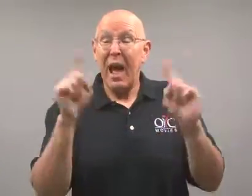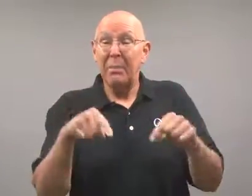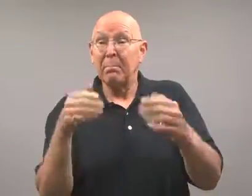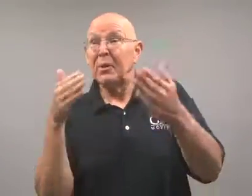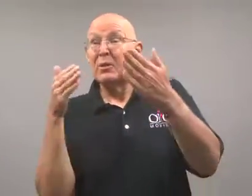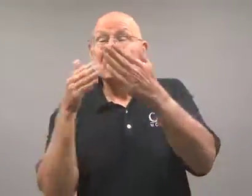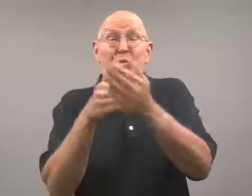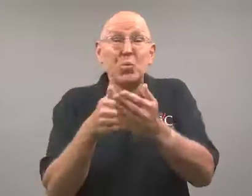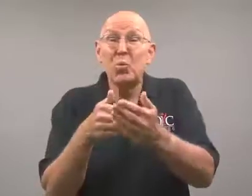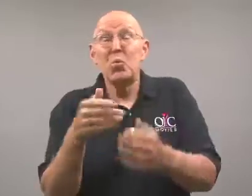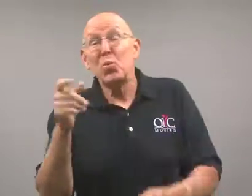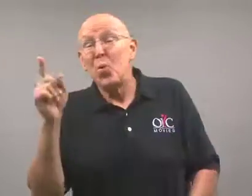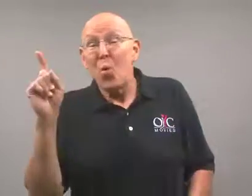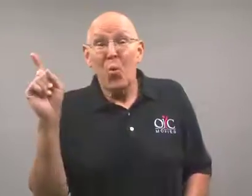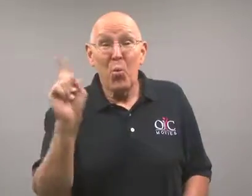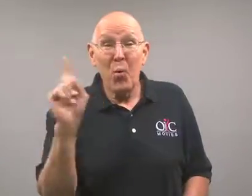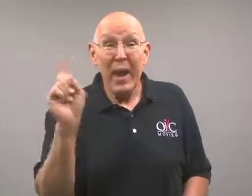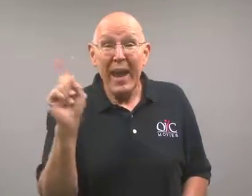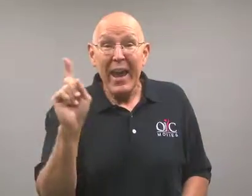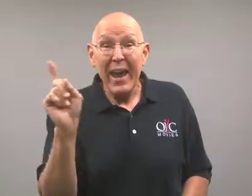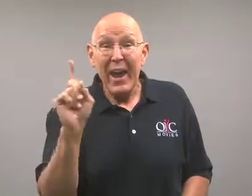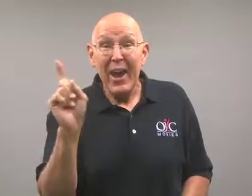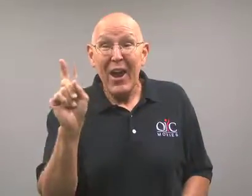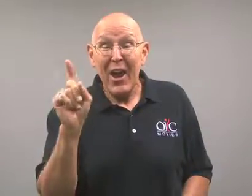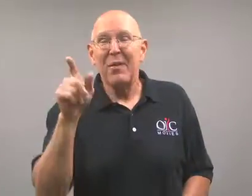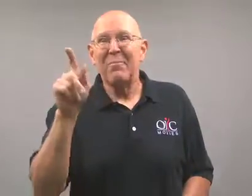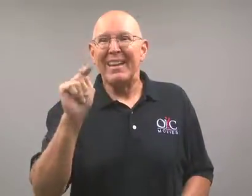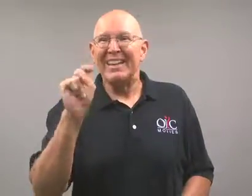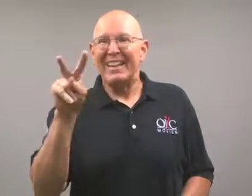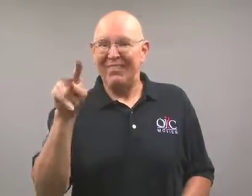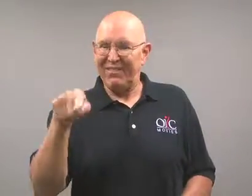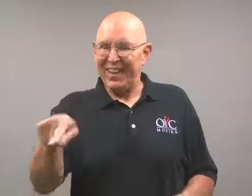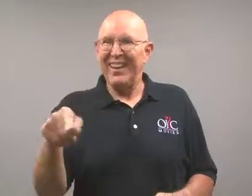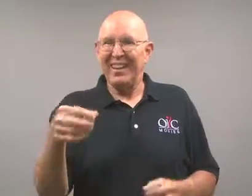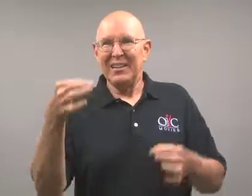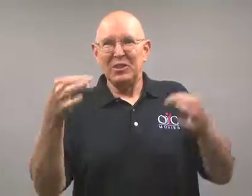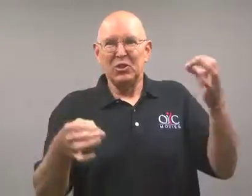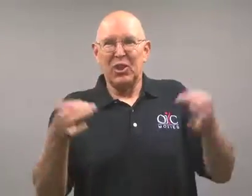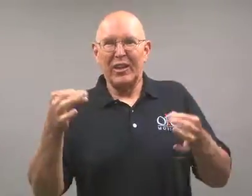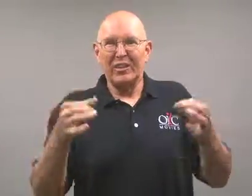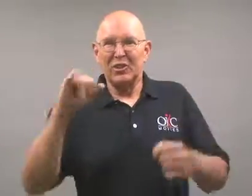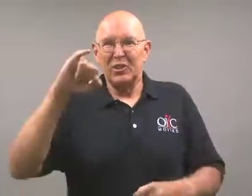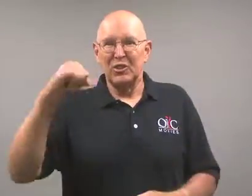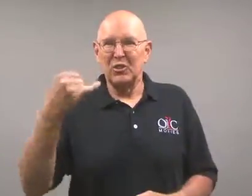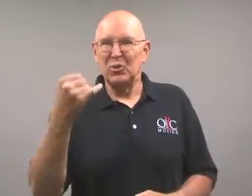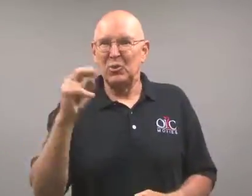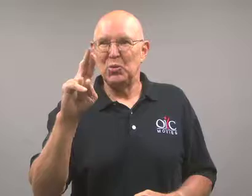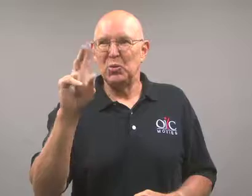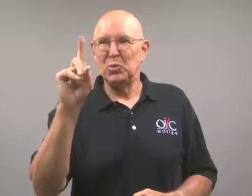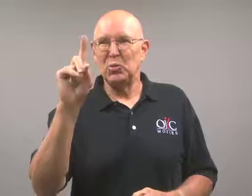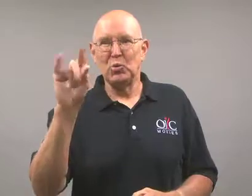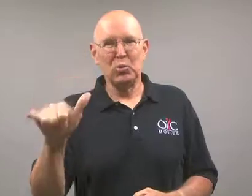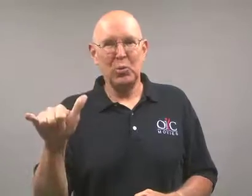She sued on Judge Judy's TV show.